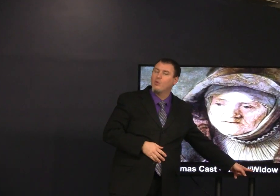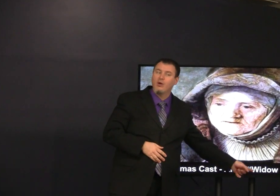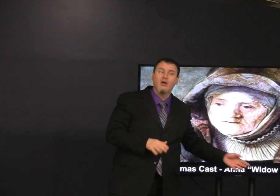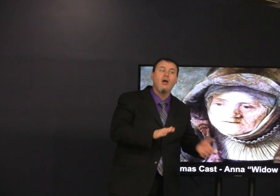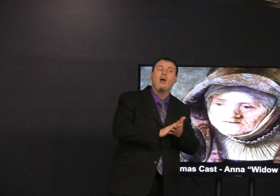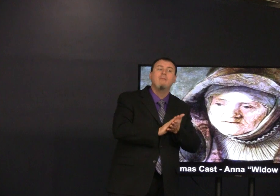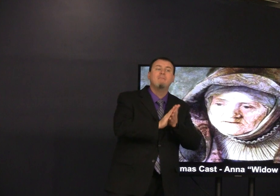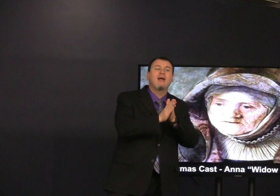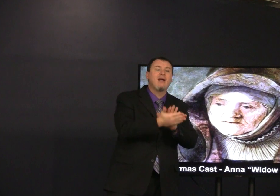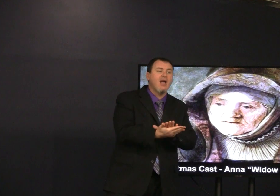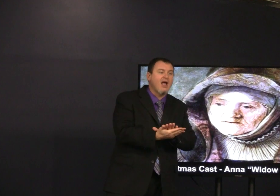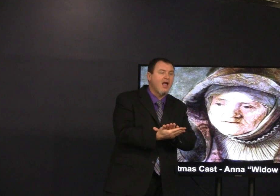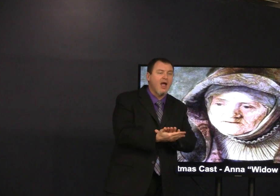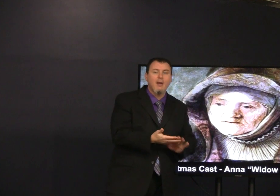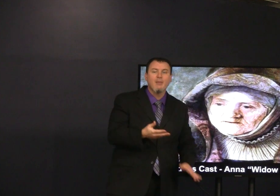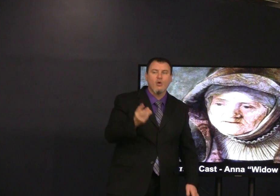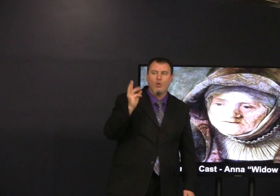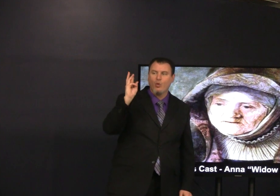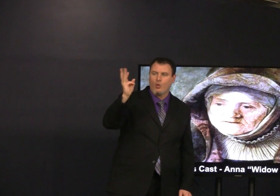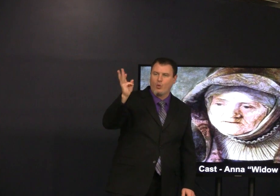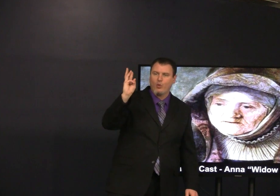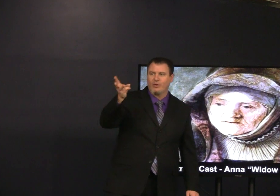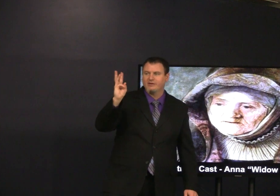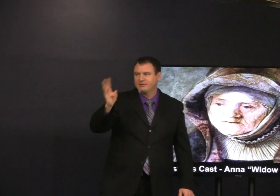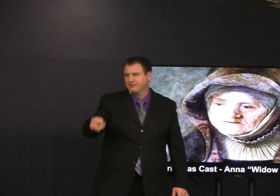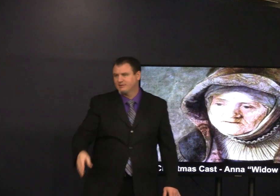she was a widow and became a witness